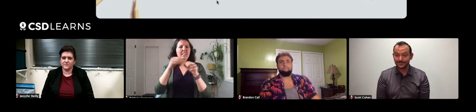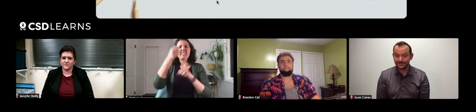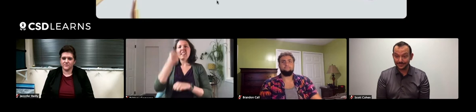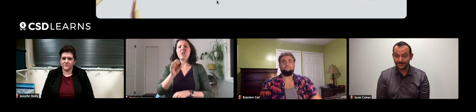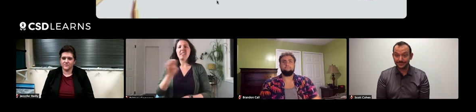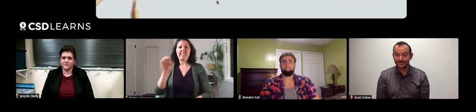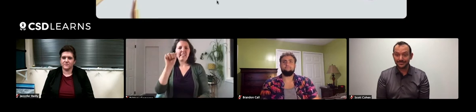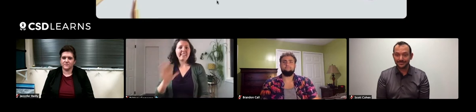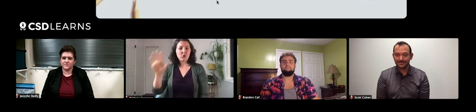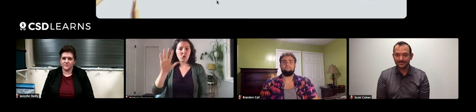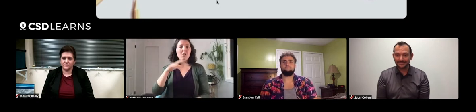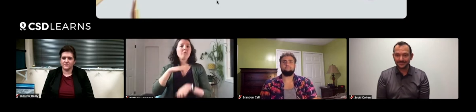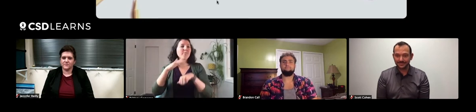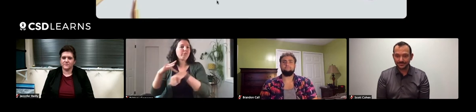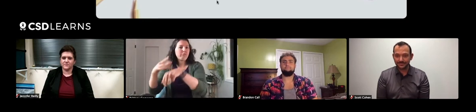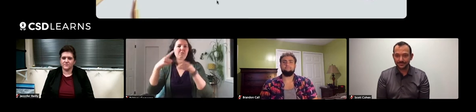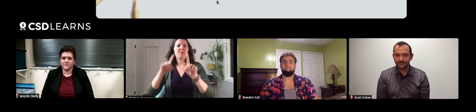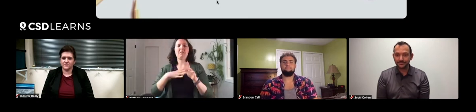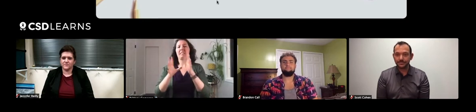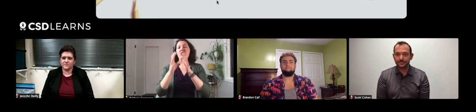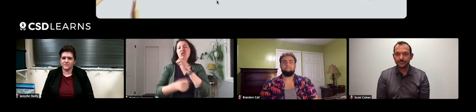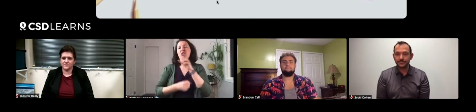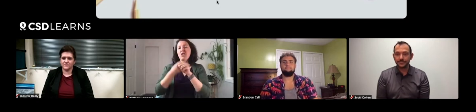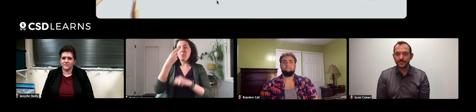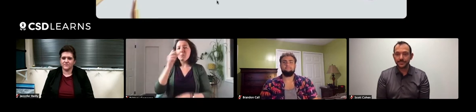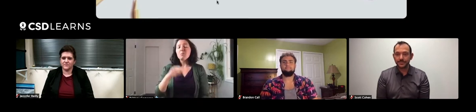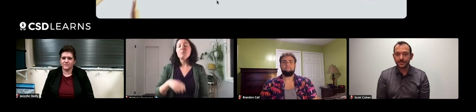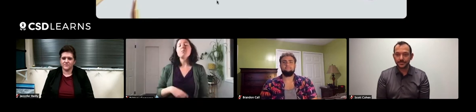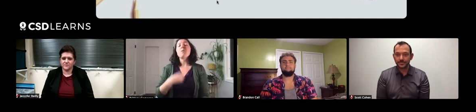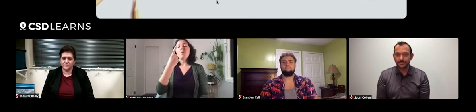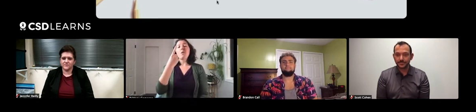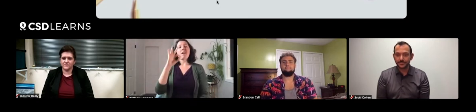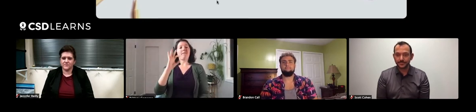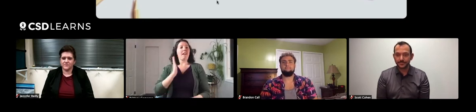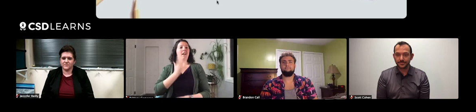in southeast Asia. So I went to these three countries my senior year.